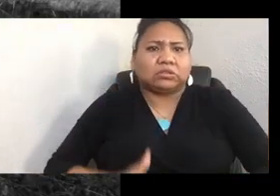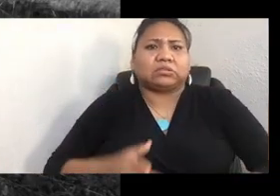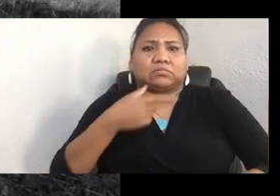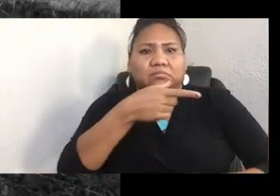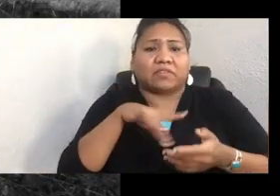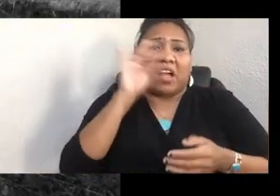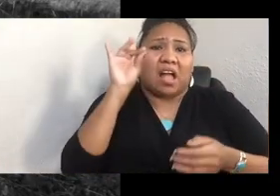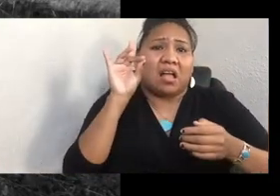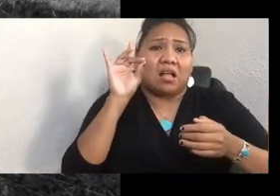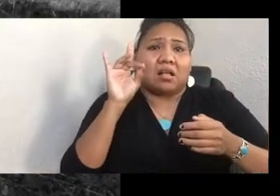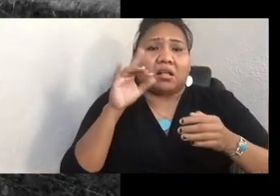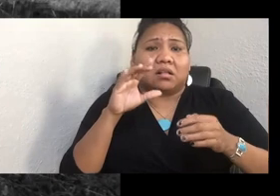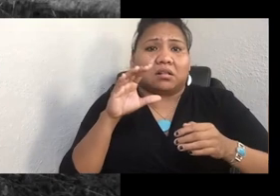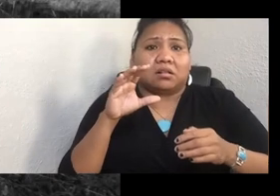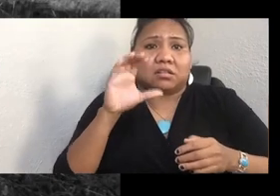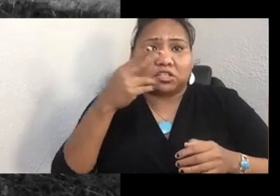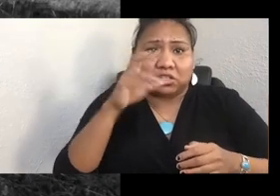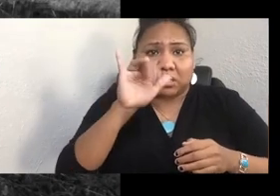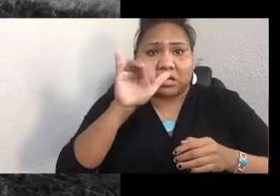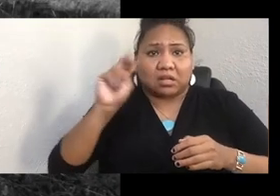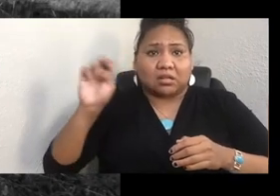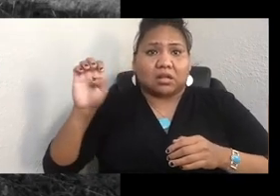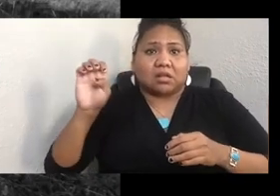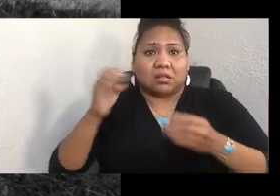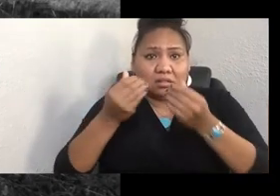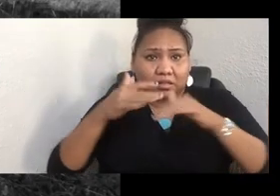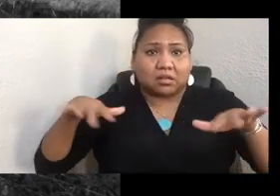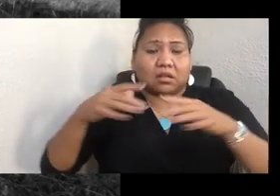that if they don't change their current blood quantum